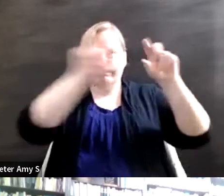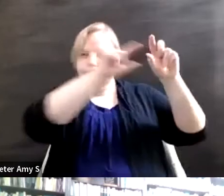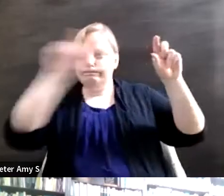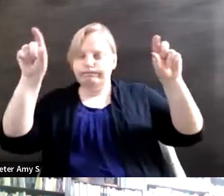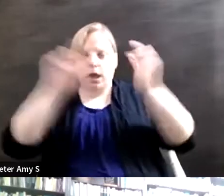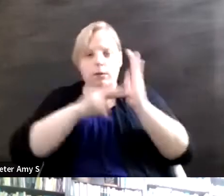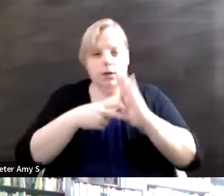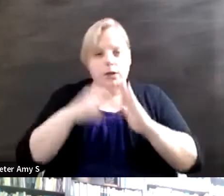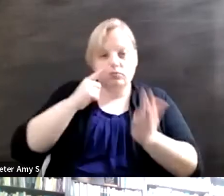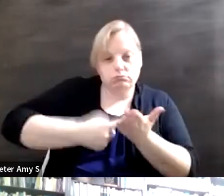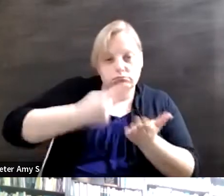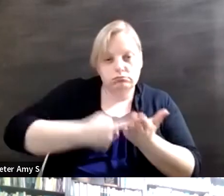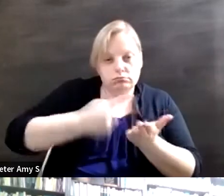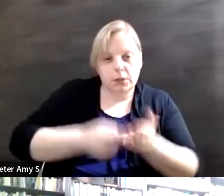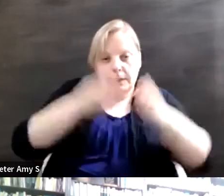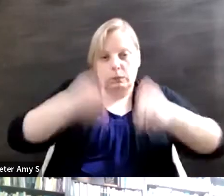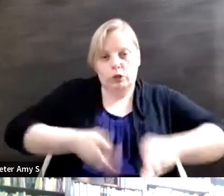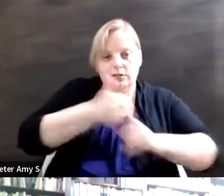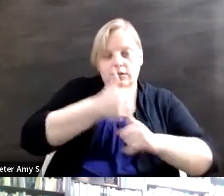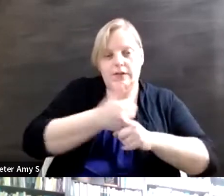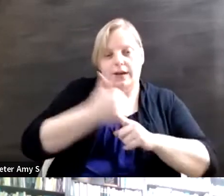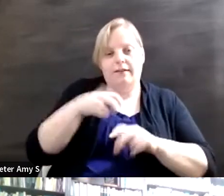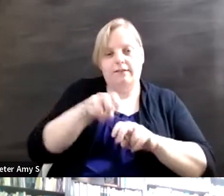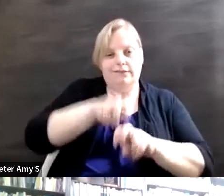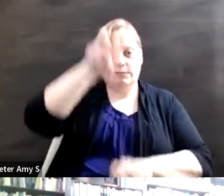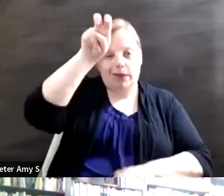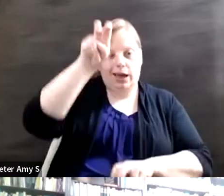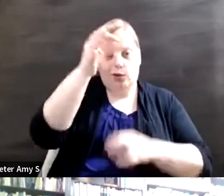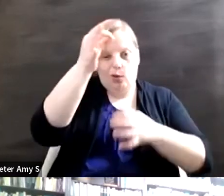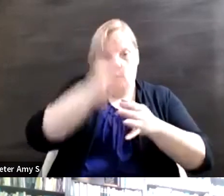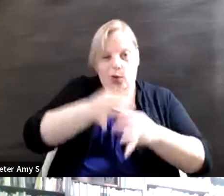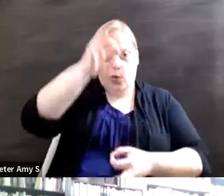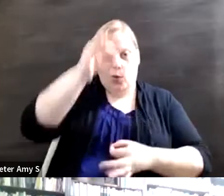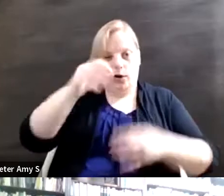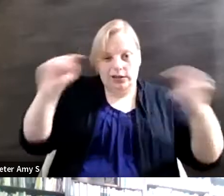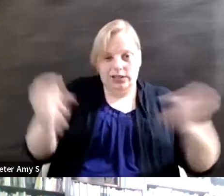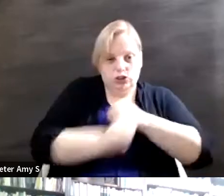somebody who's suffering from a spinal cord injury or are they living with a disability